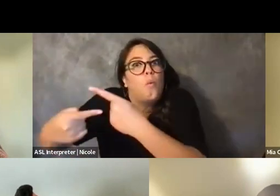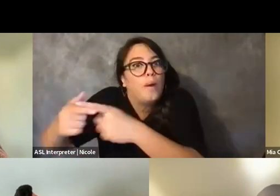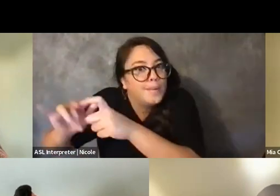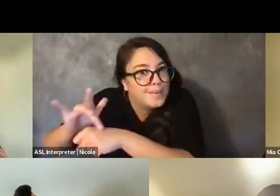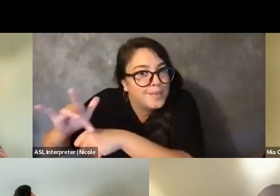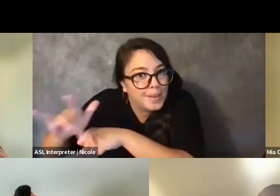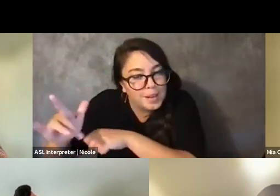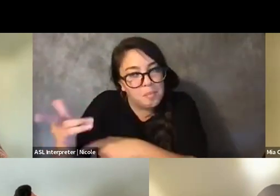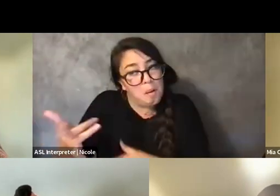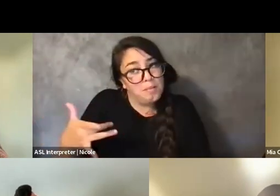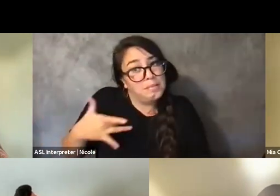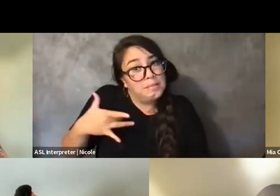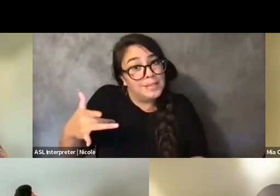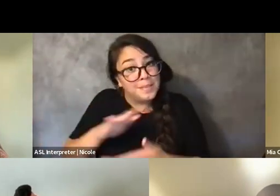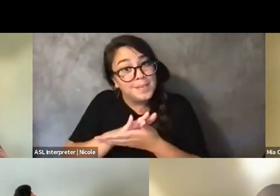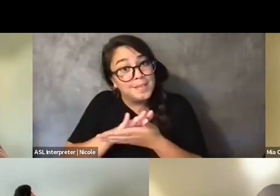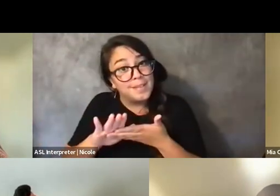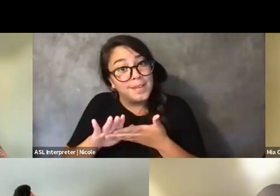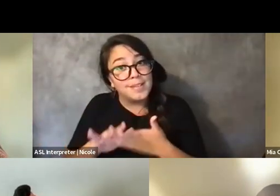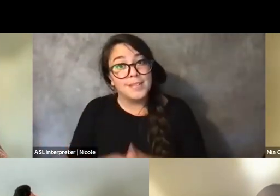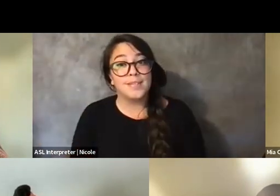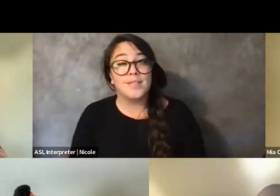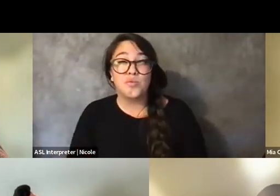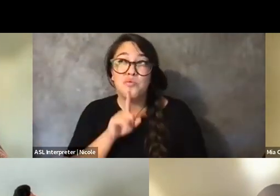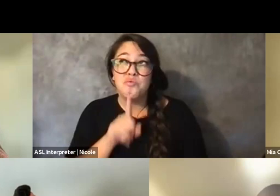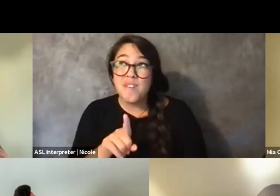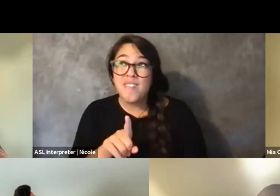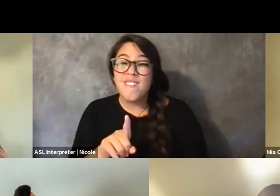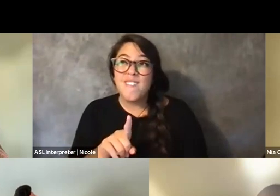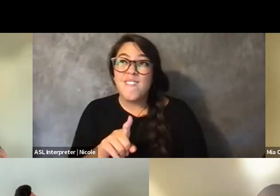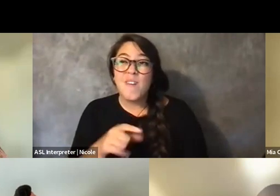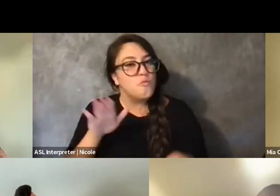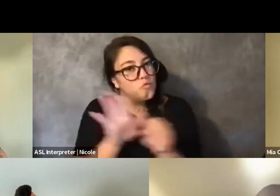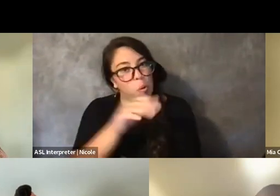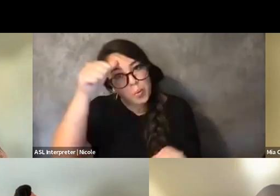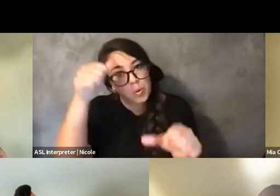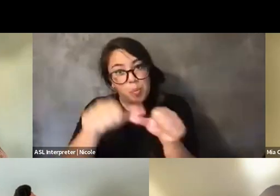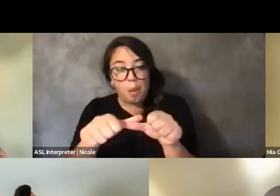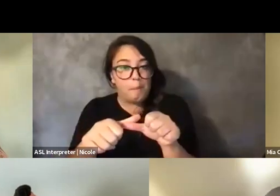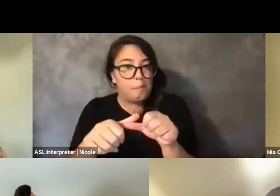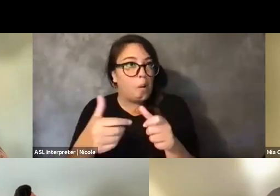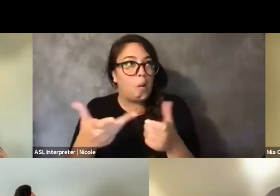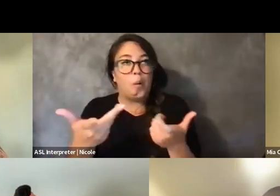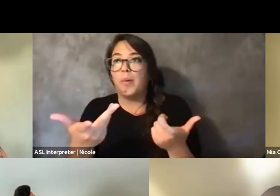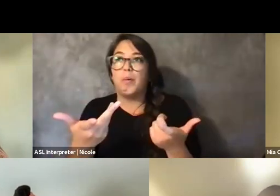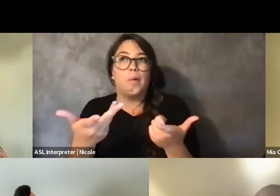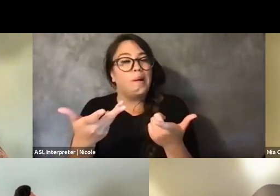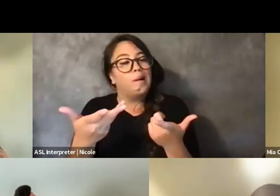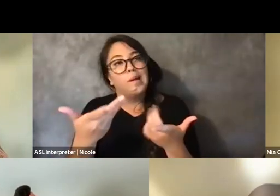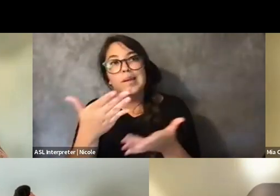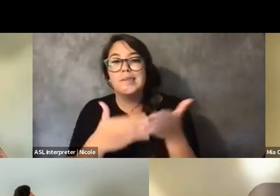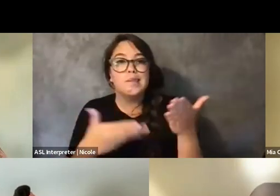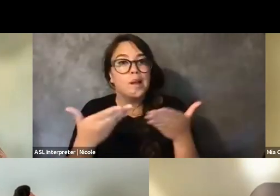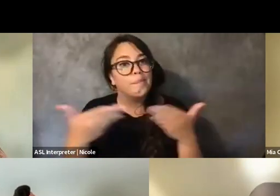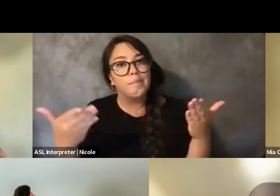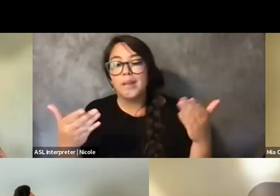What I can truly remember is some of the things that Ebony has put on,